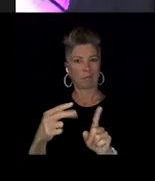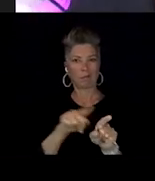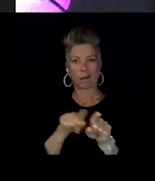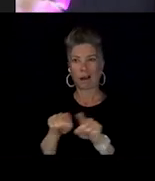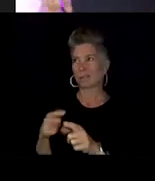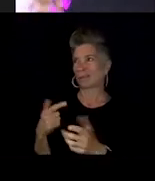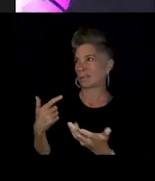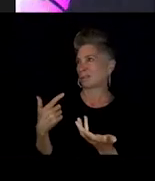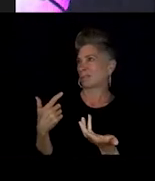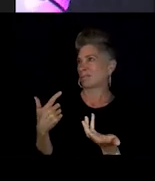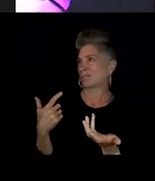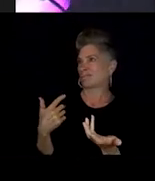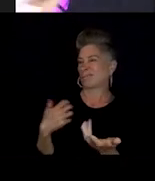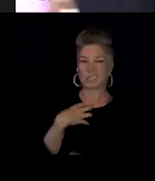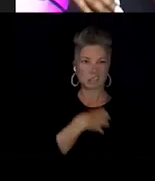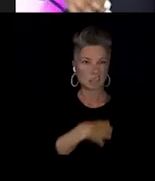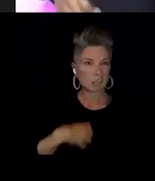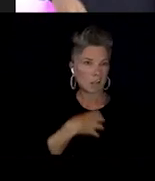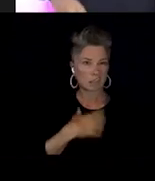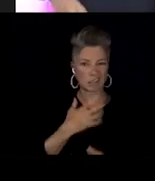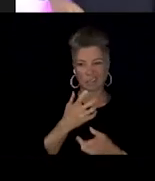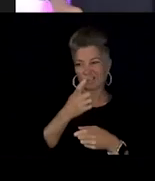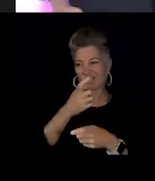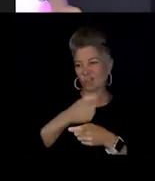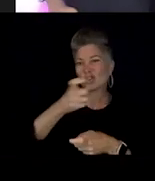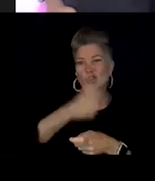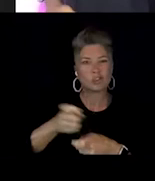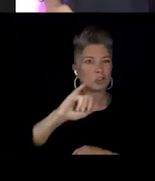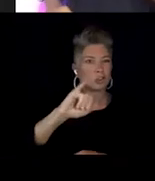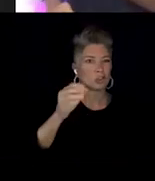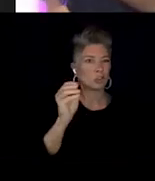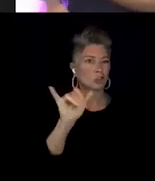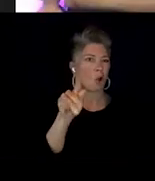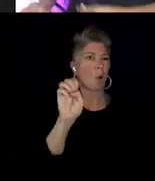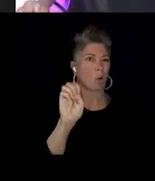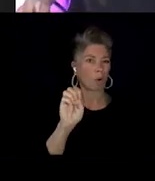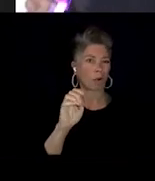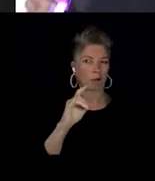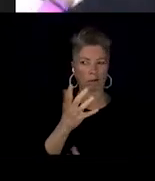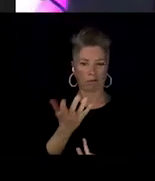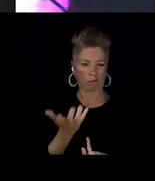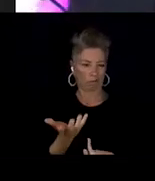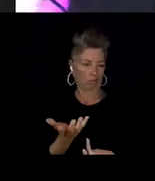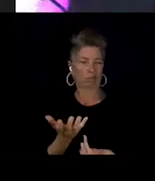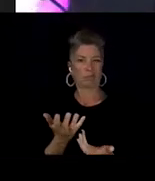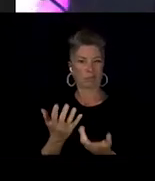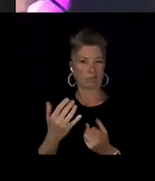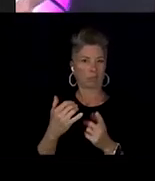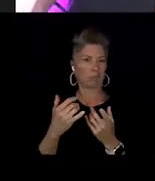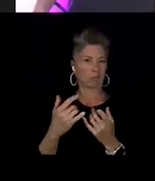disgusting jokes and things like that. So like not ever being taken seriously. I feel like we need to be taken seriously for a while